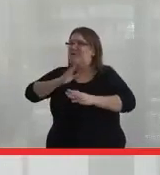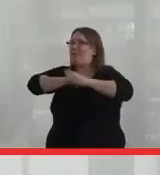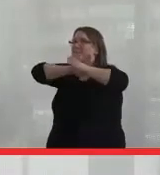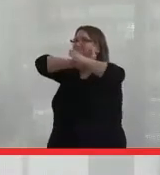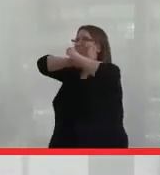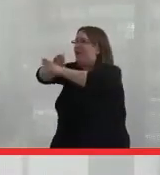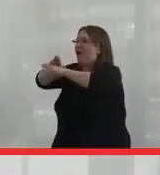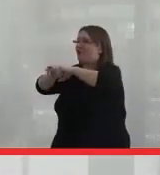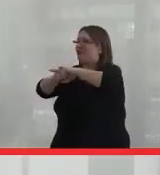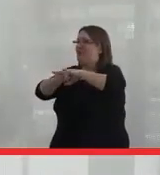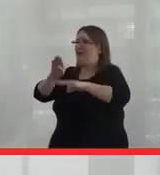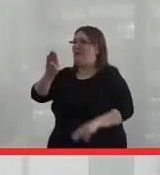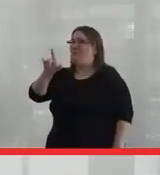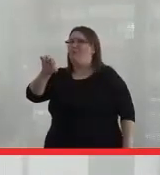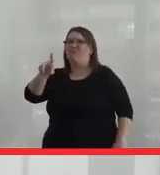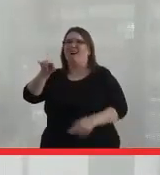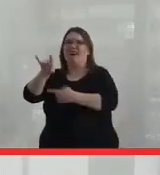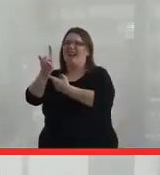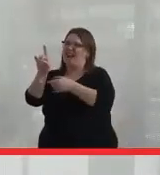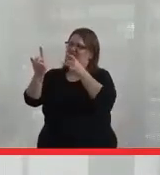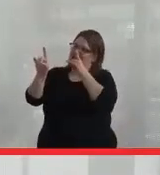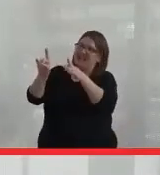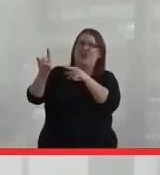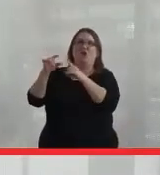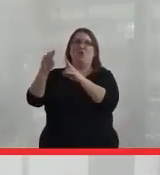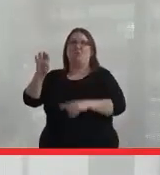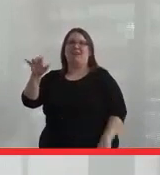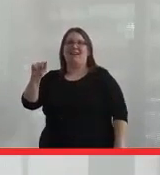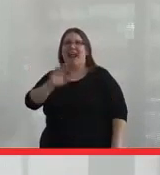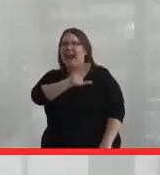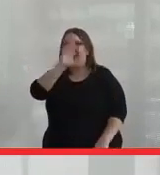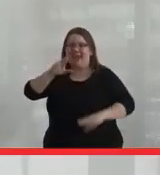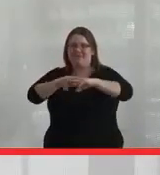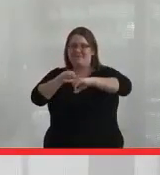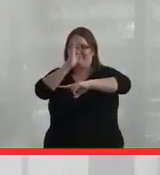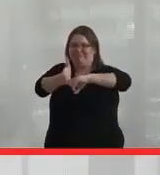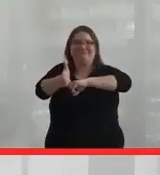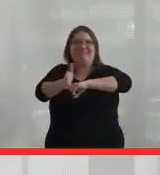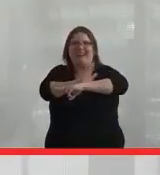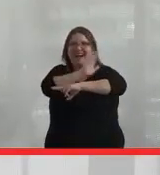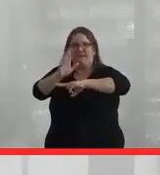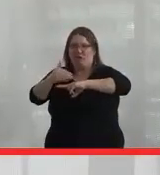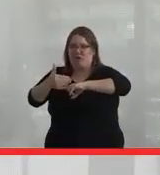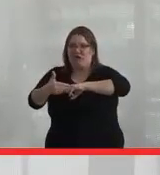I hate that they've been using that word in the media, blockade, because there never was a blockade ever in Tyendinaga.